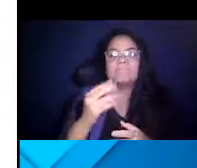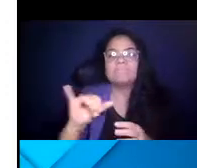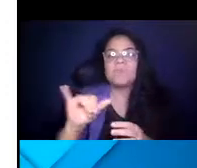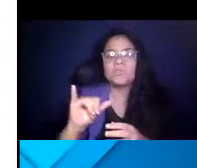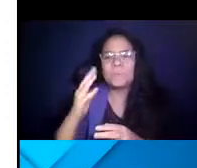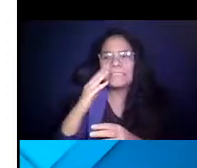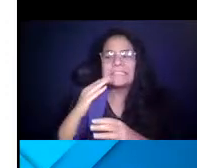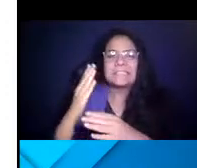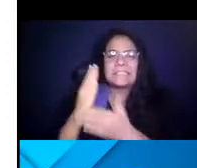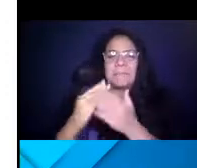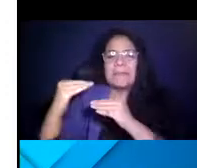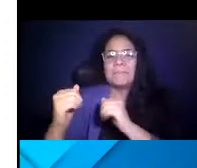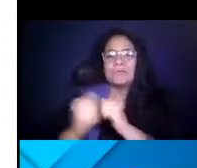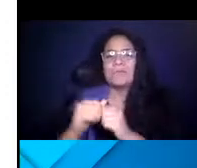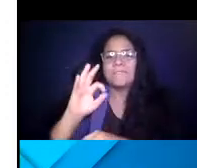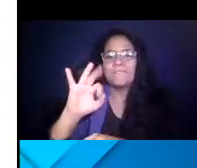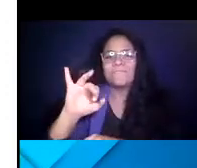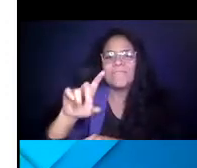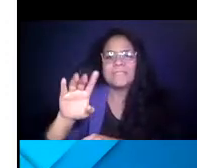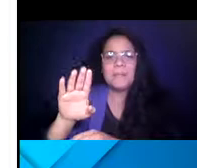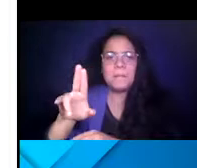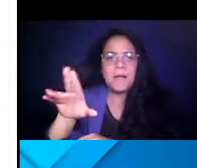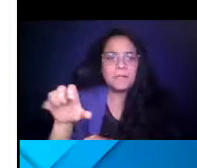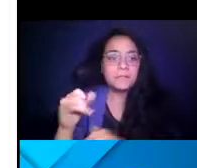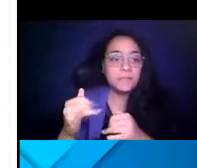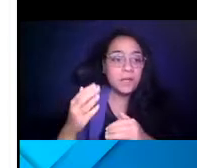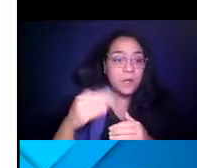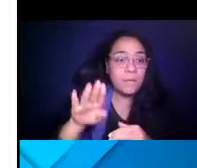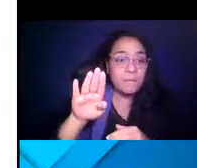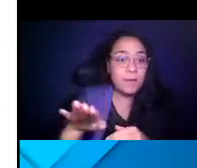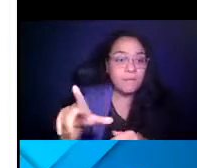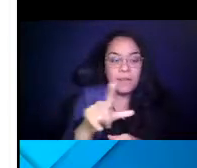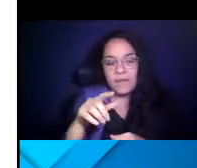14:54:18 At the bottom left is our EMBARK plus or our paratransit ridership.